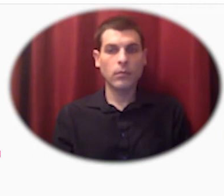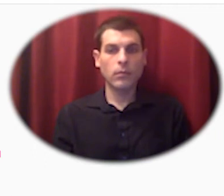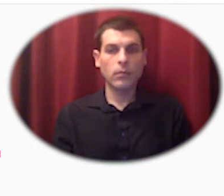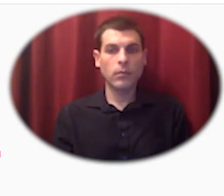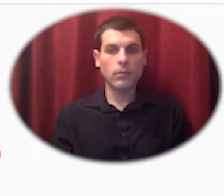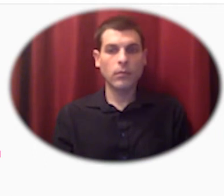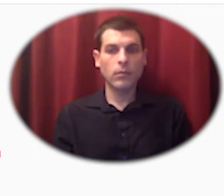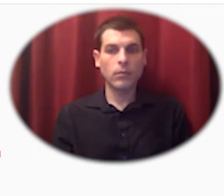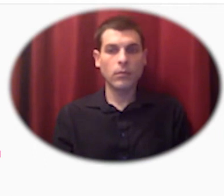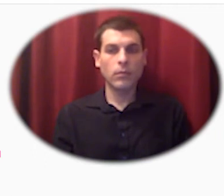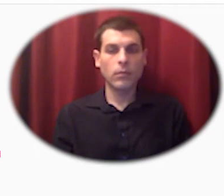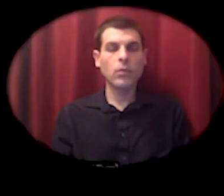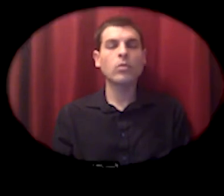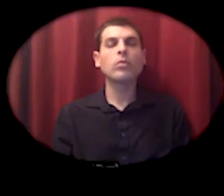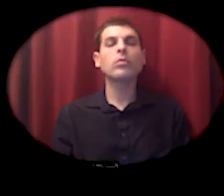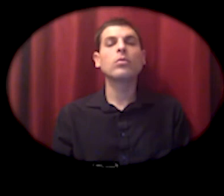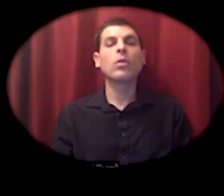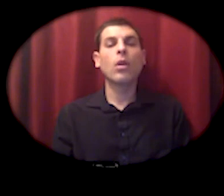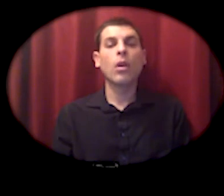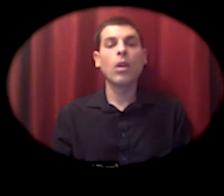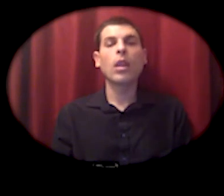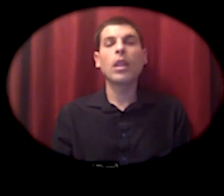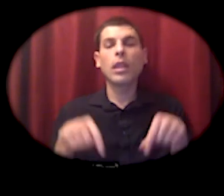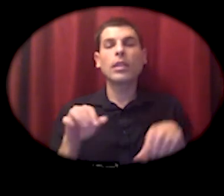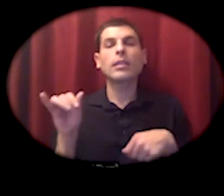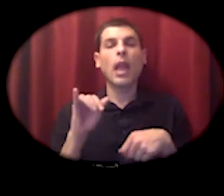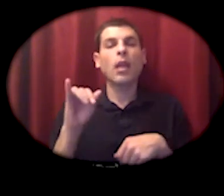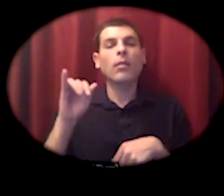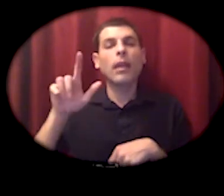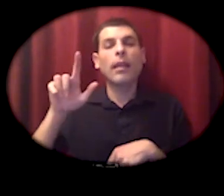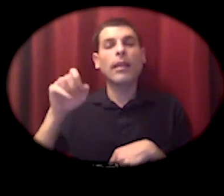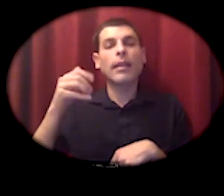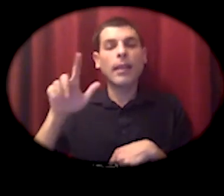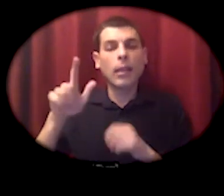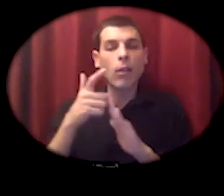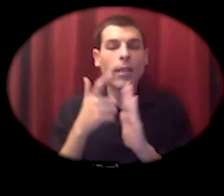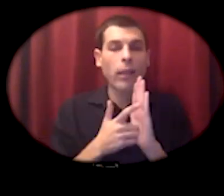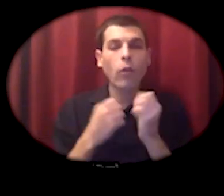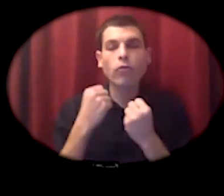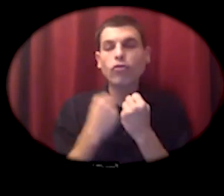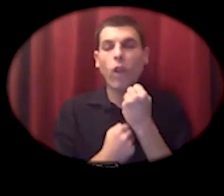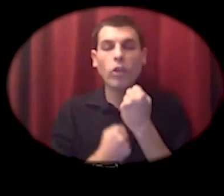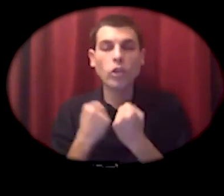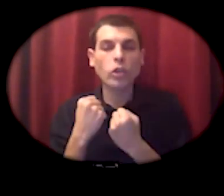and legal structures for operating collectives there's also